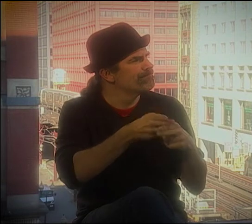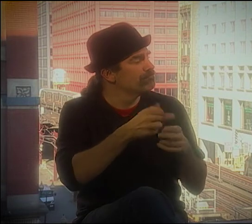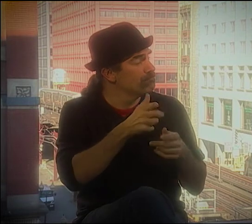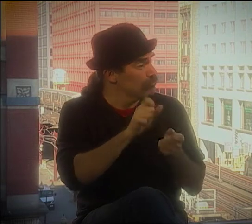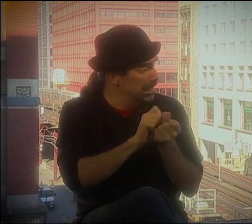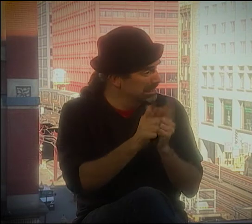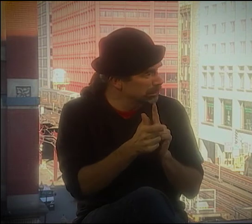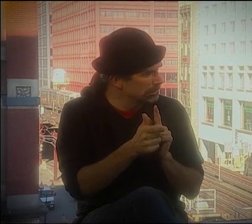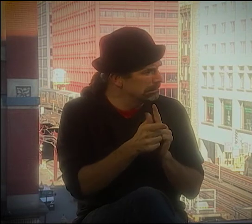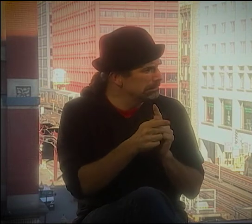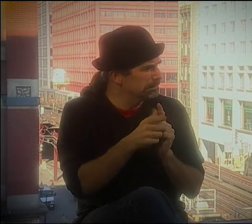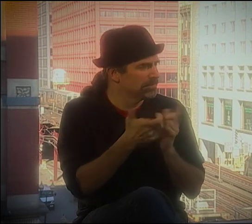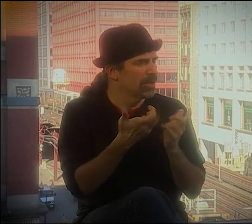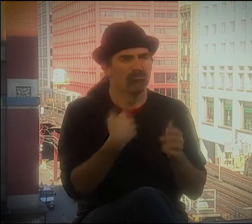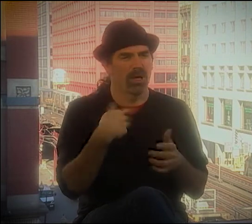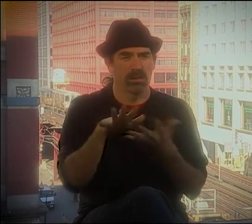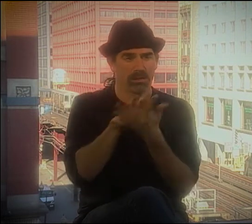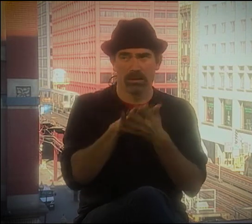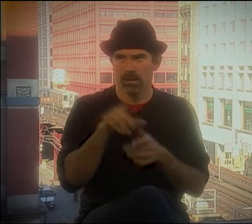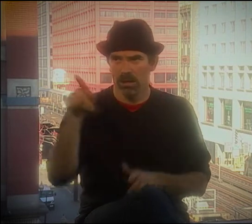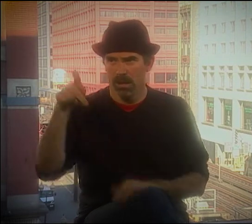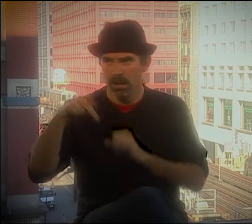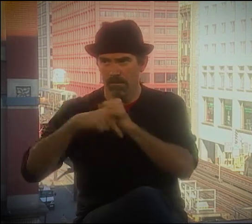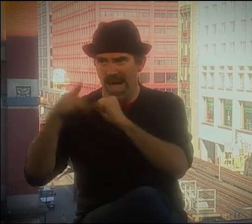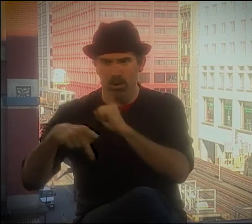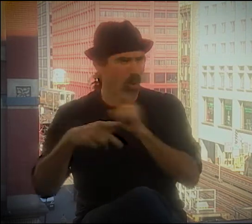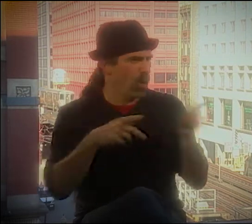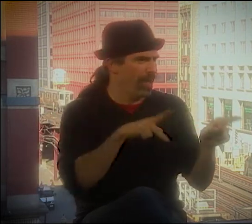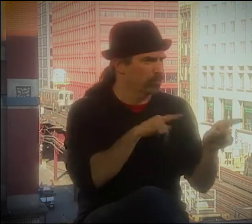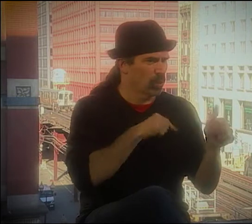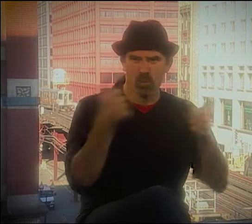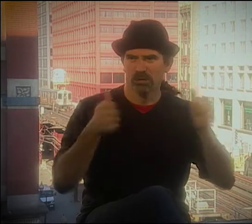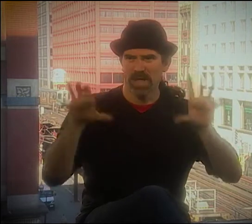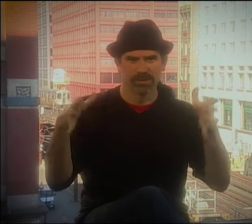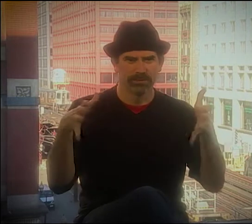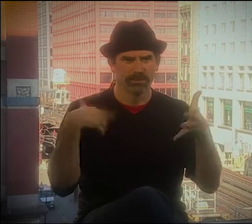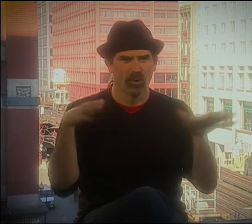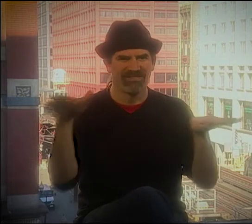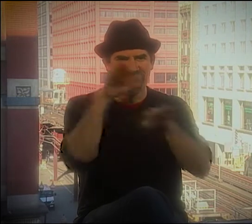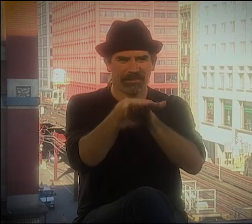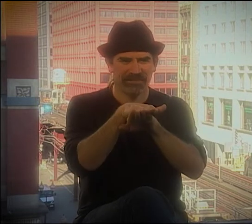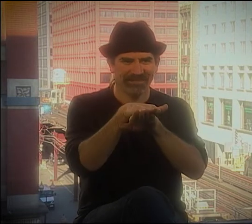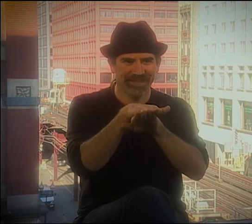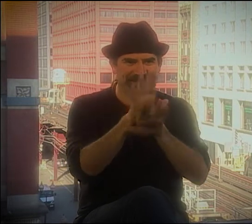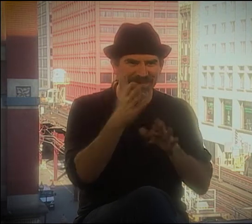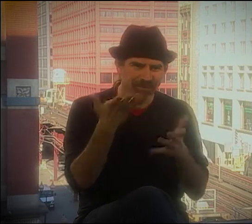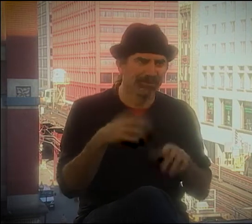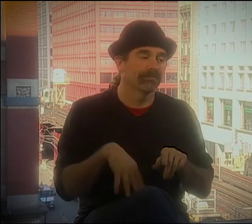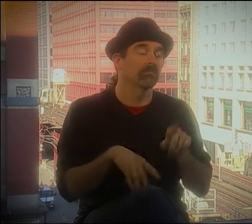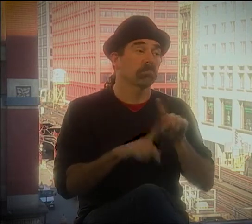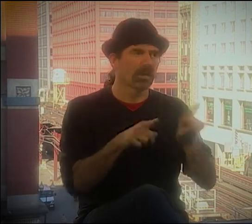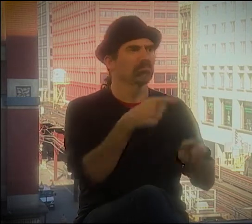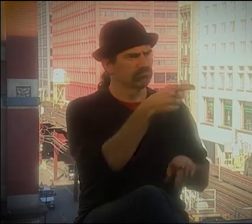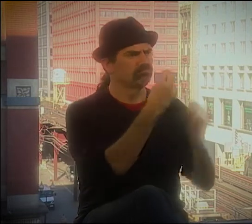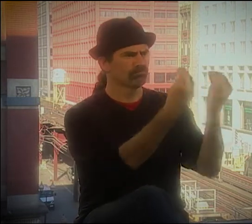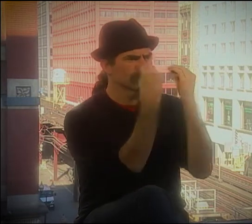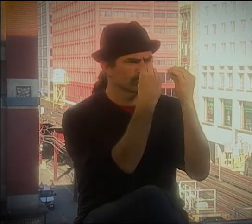AND I CAN'T REMEMBER EXACTLY WHAT IT WAS CALLED. IT WAS TRANSLATION OR WHATEVER.